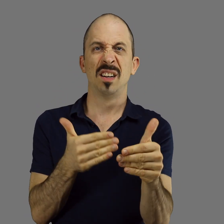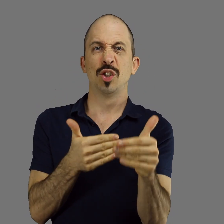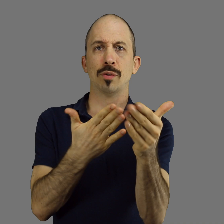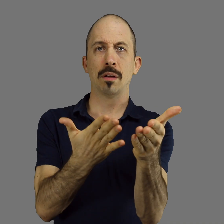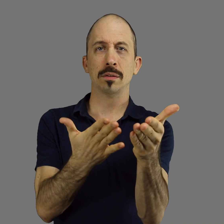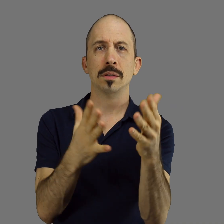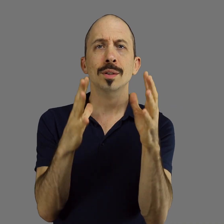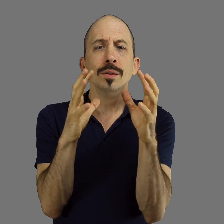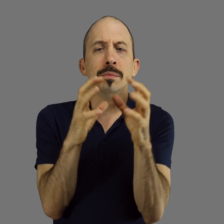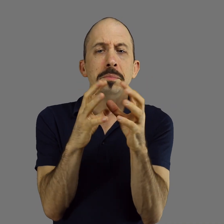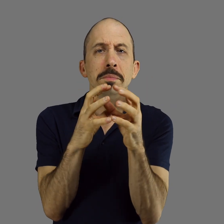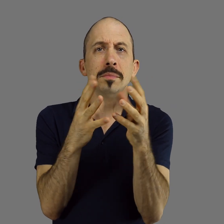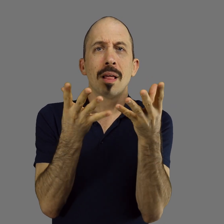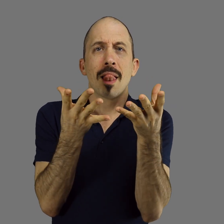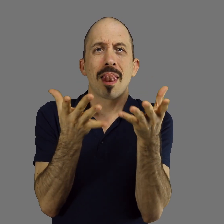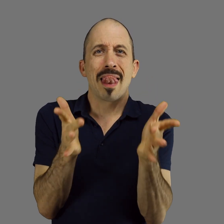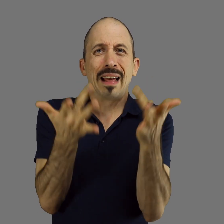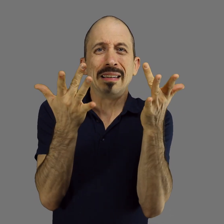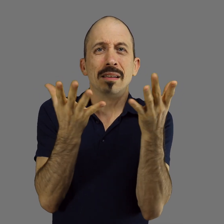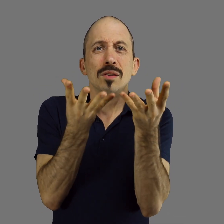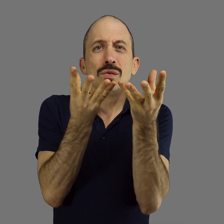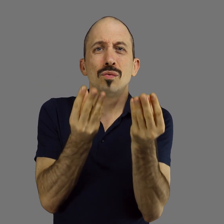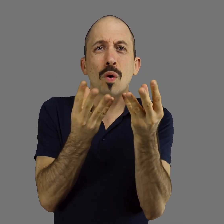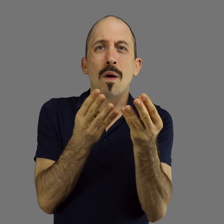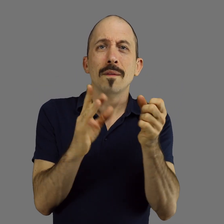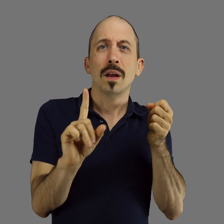A small, soft, light object is recommended.